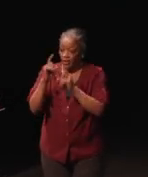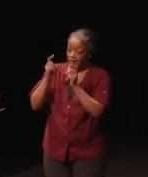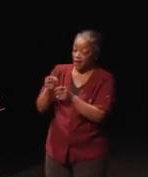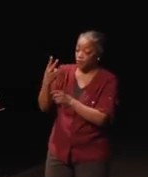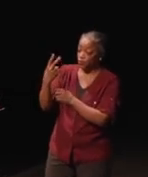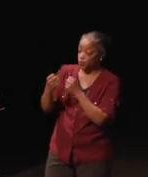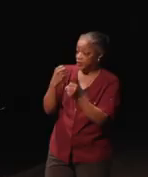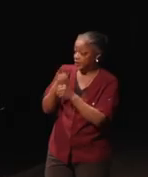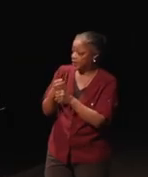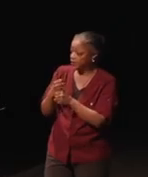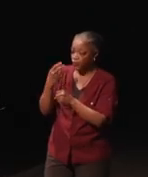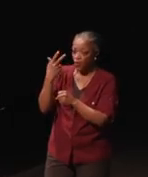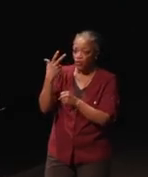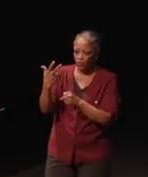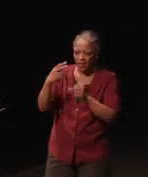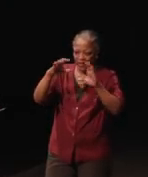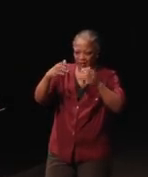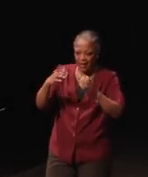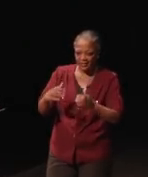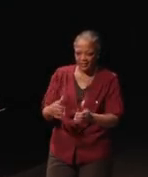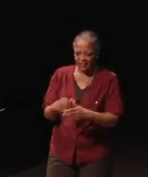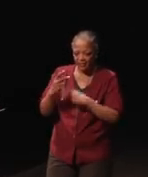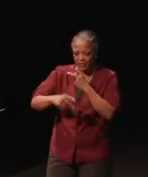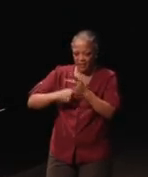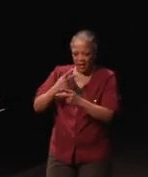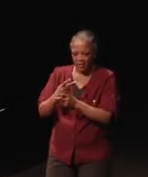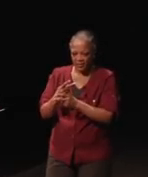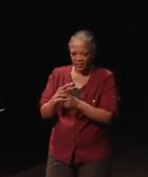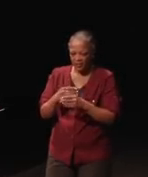three classes of types of items,